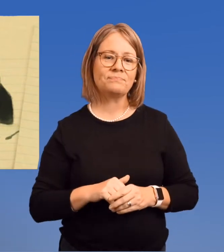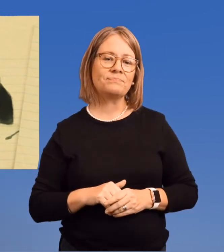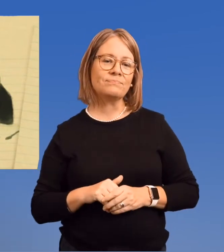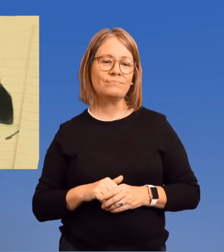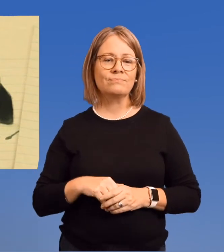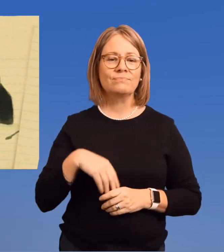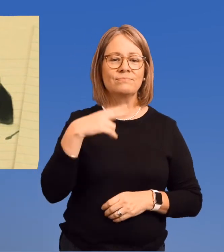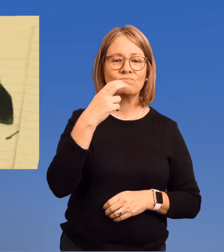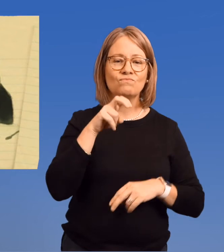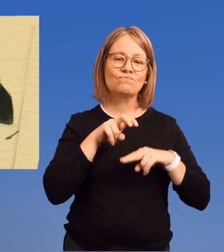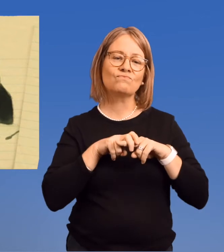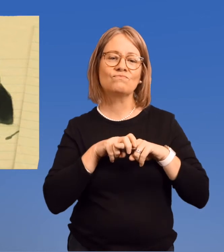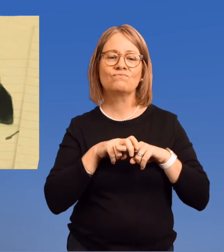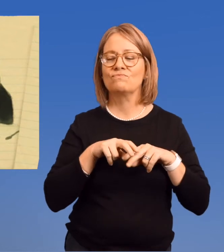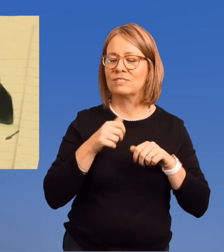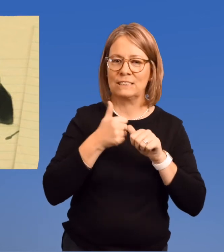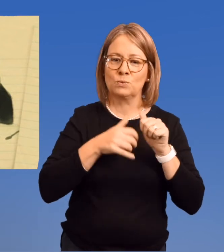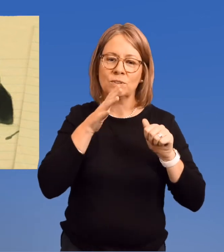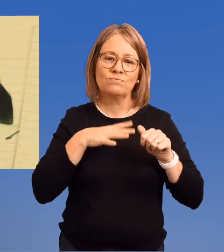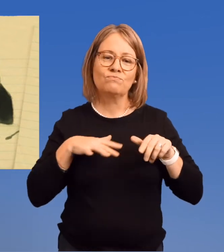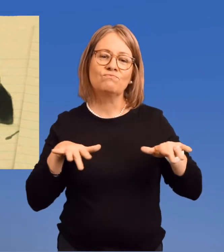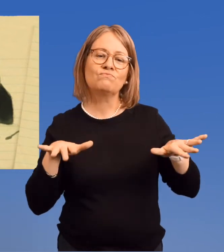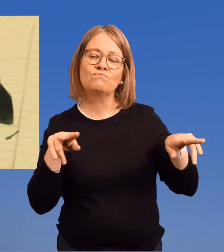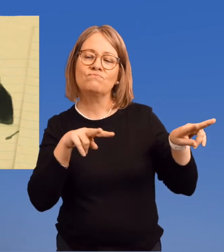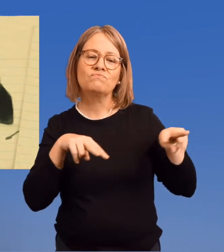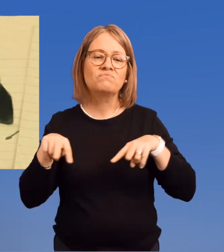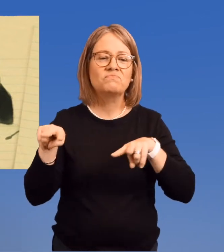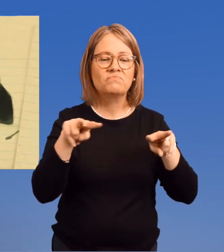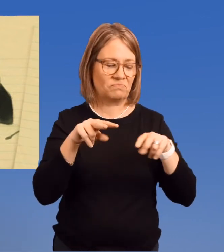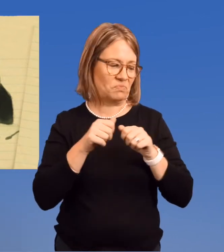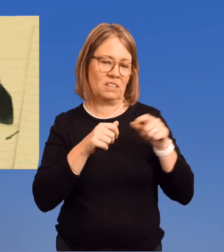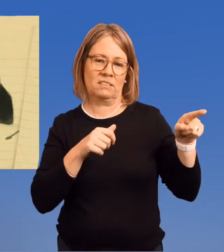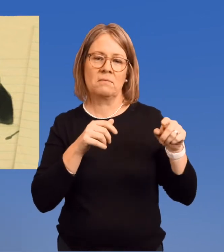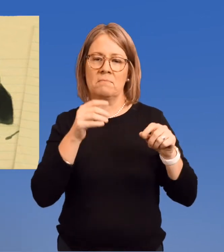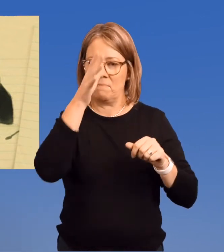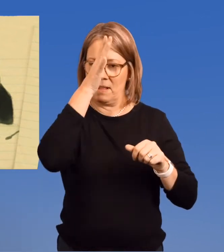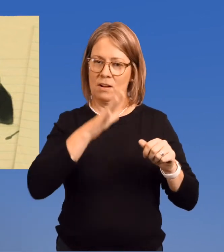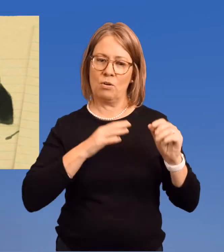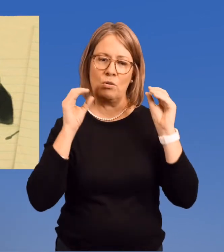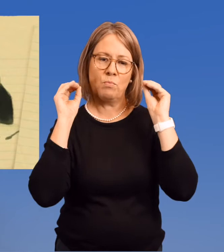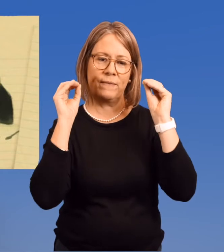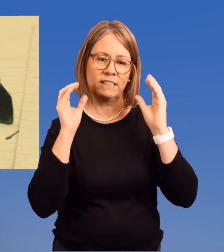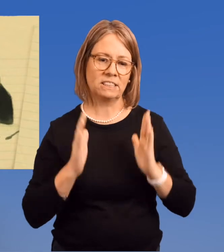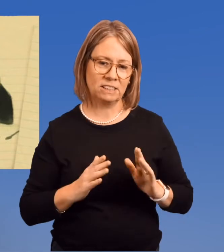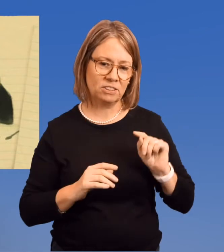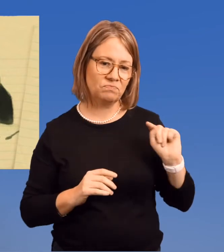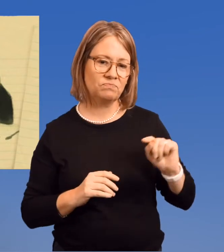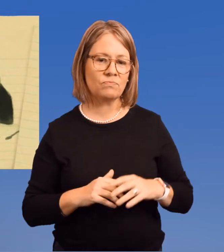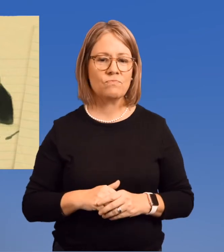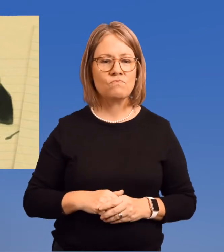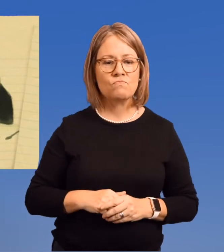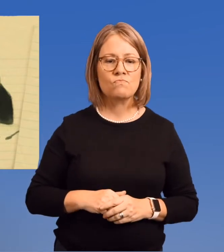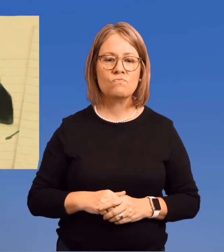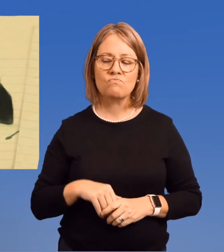He sat each woman next to a male law professor.